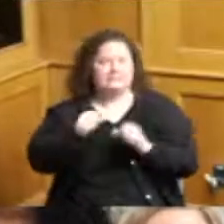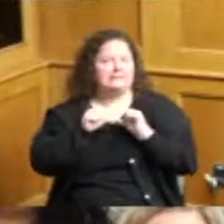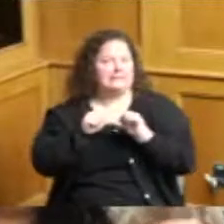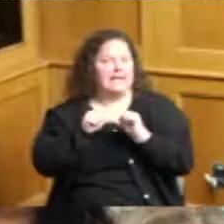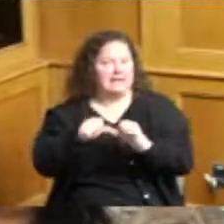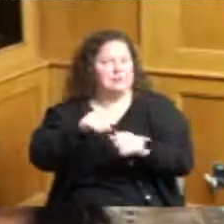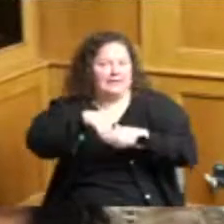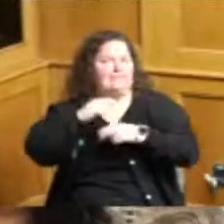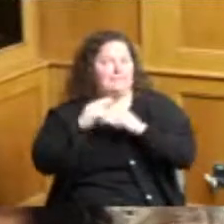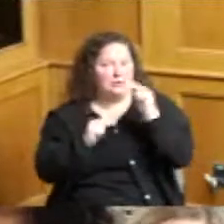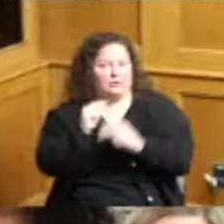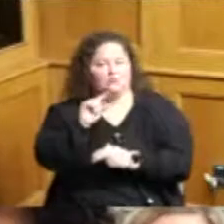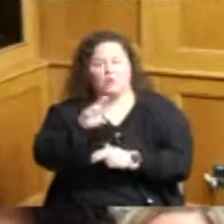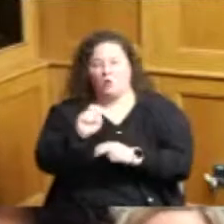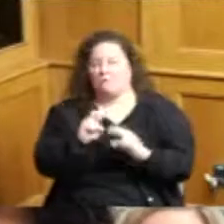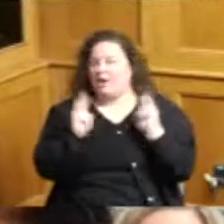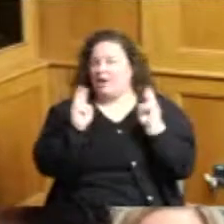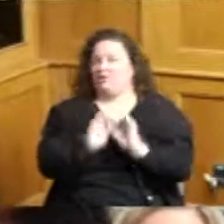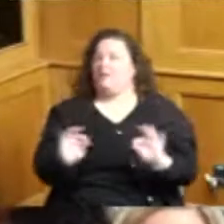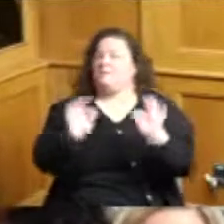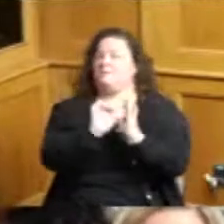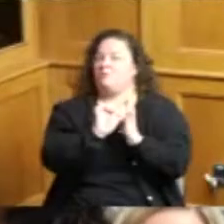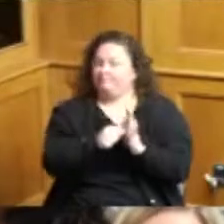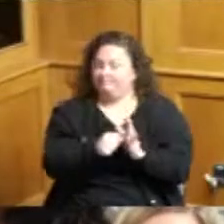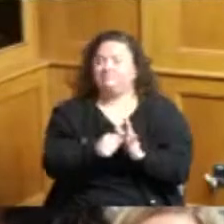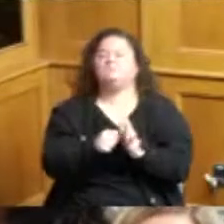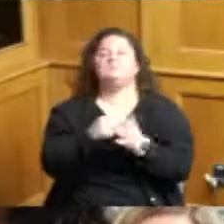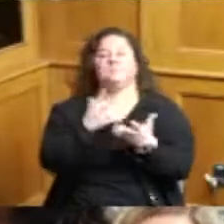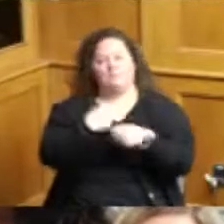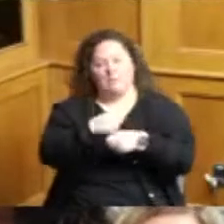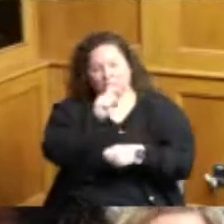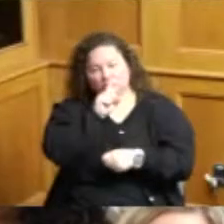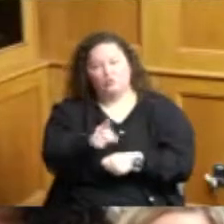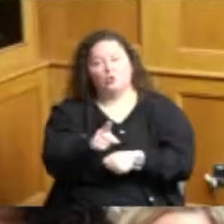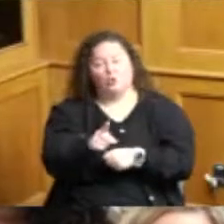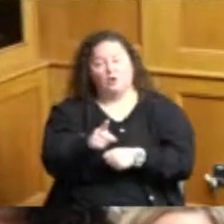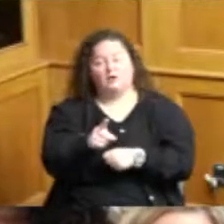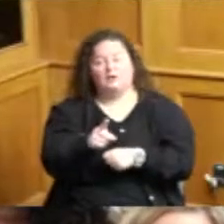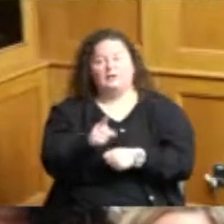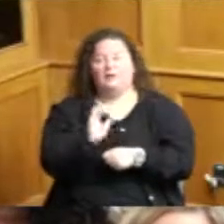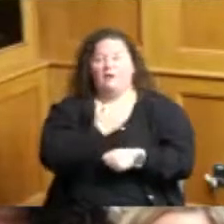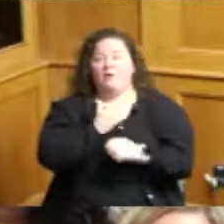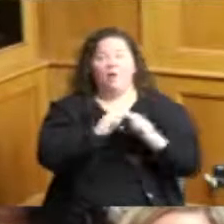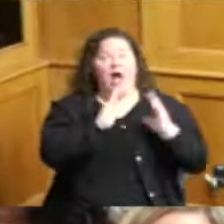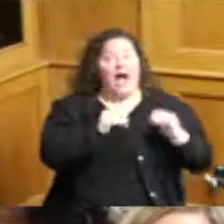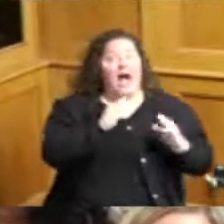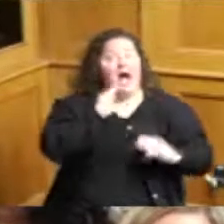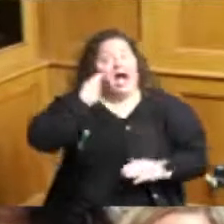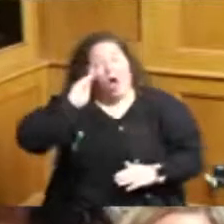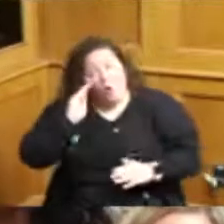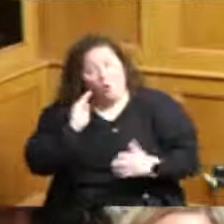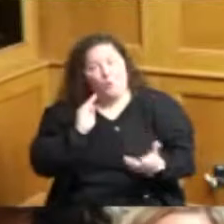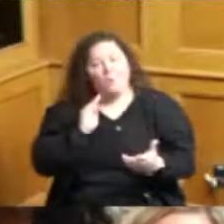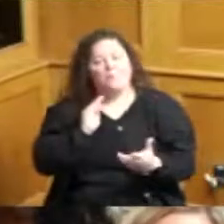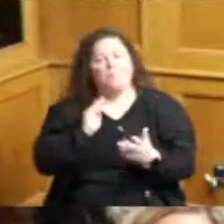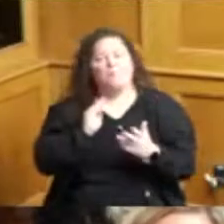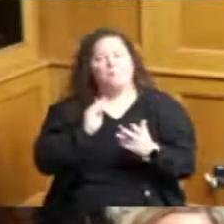building codes is very important so to make sure that houses are the most efficient that they